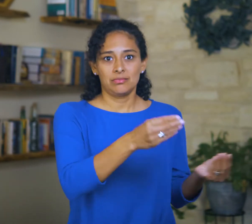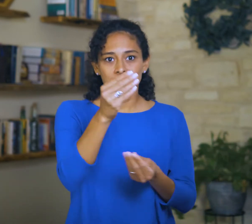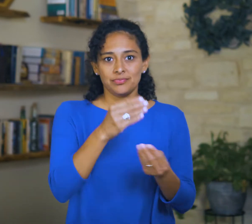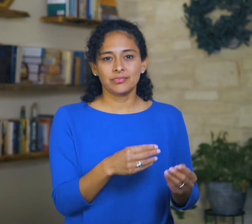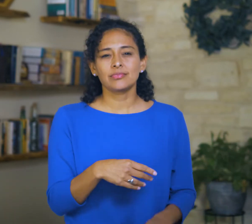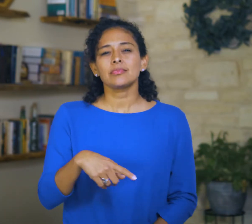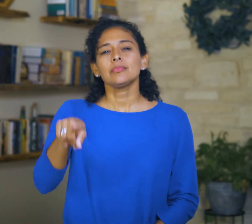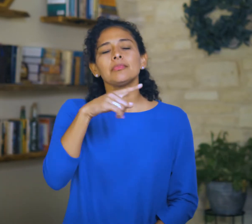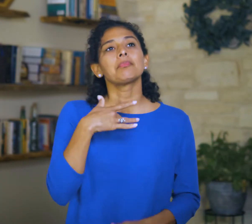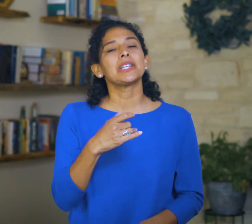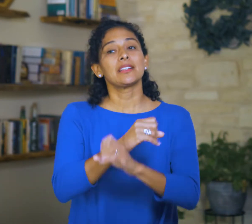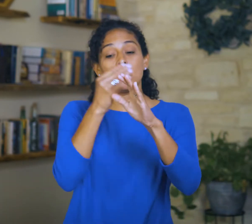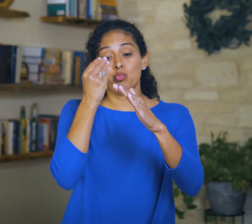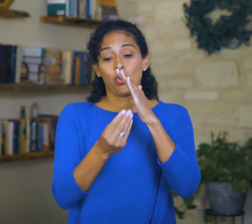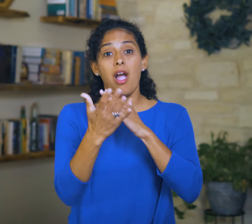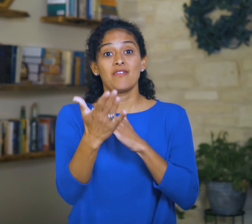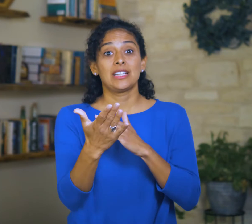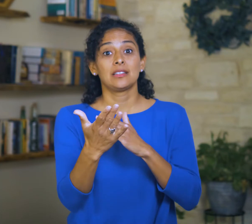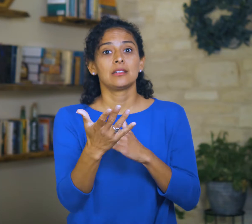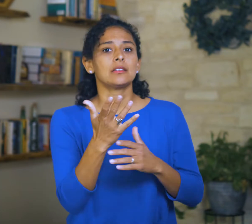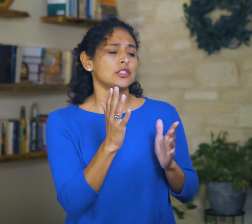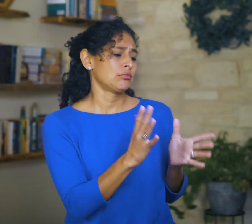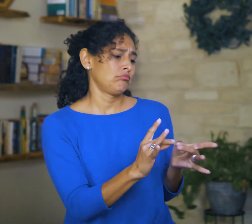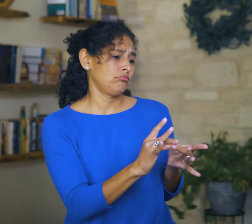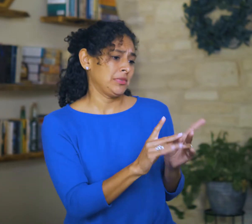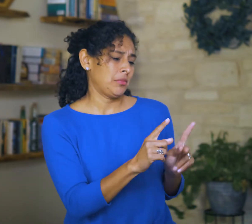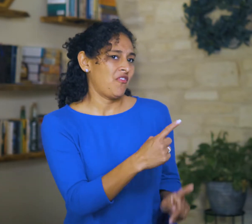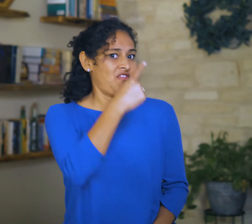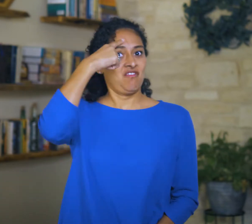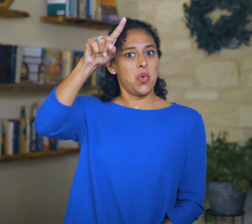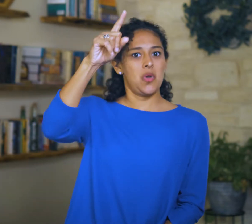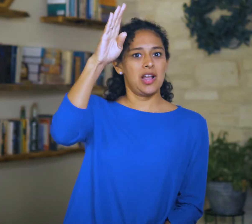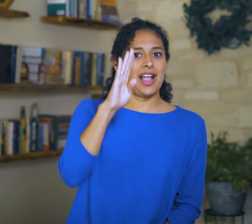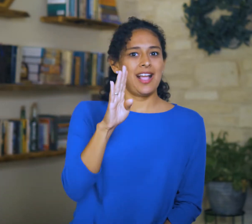we usually think of them as talking to the people on behalf of God,